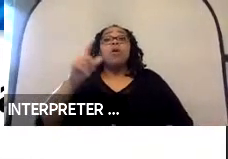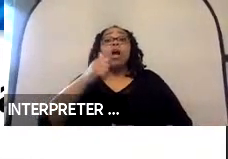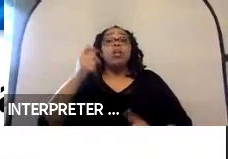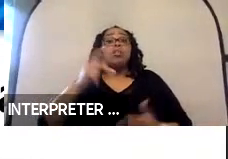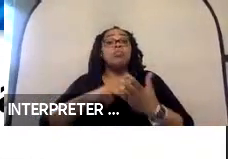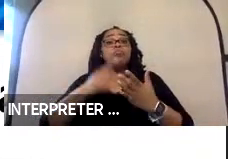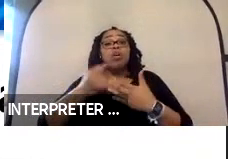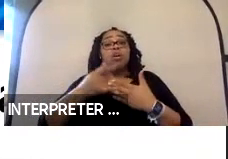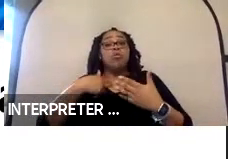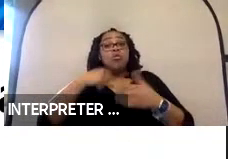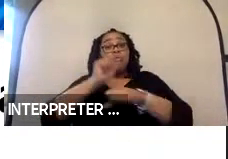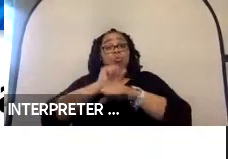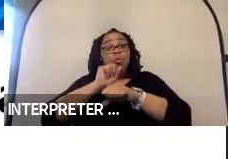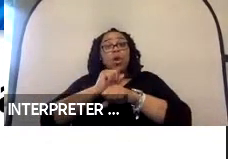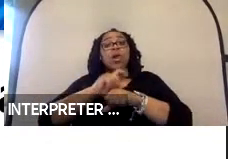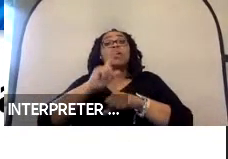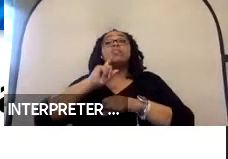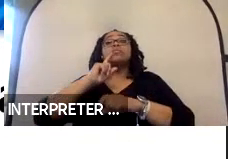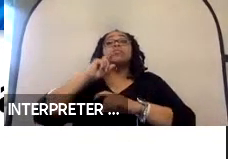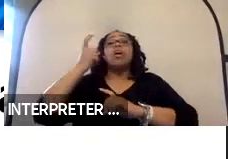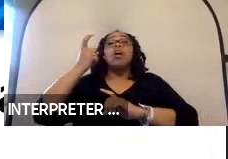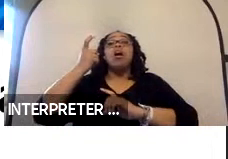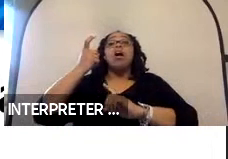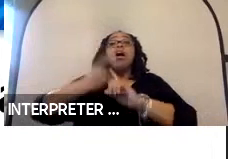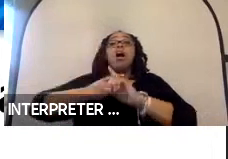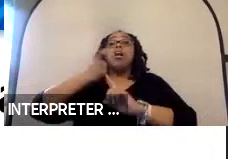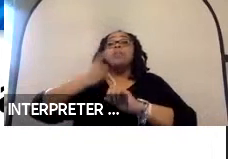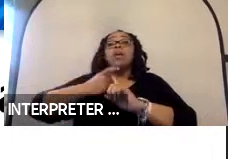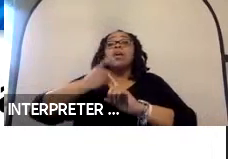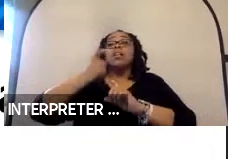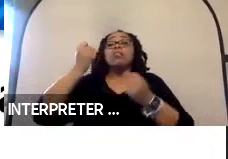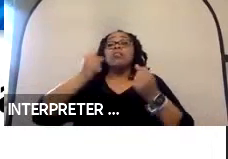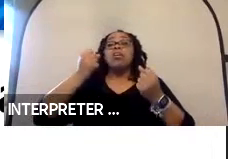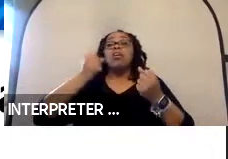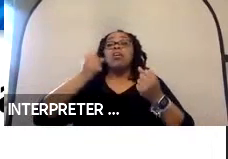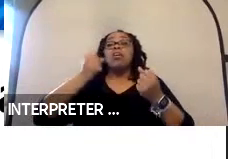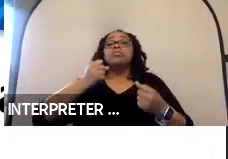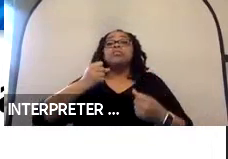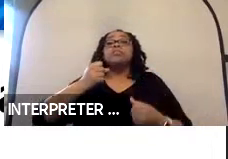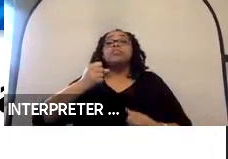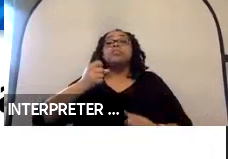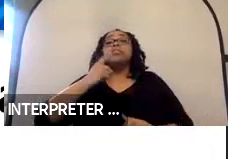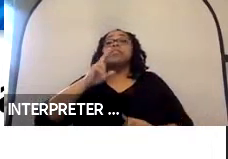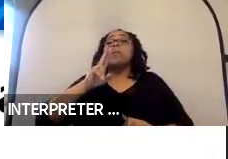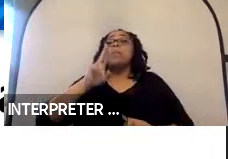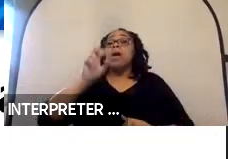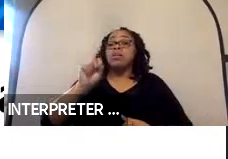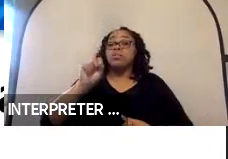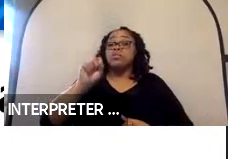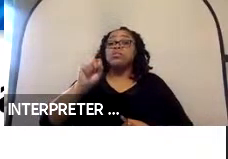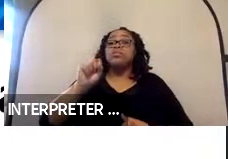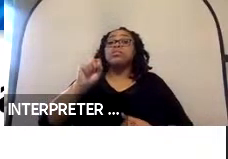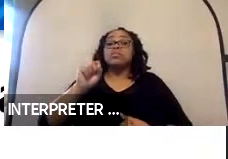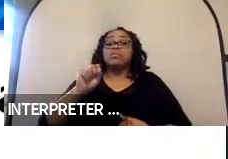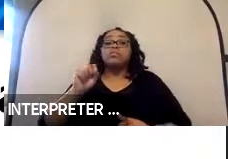on is the automated vehicle, or the Excelsior AV automated bus with New Flier. New Flier